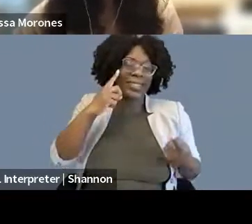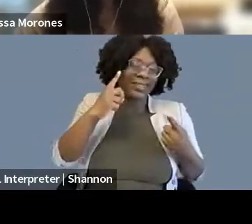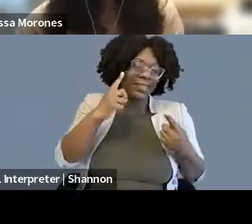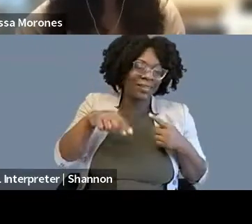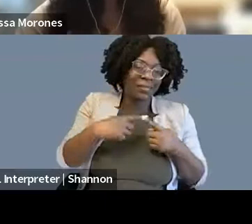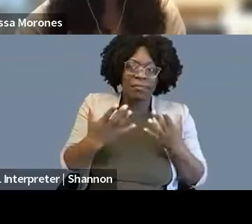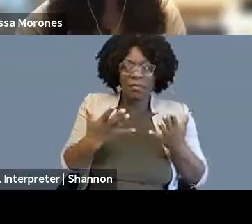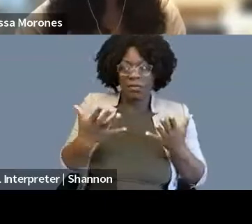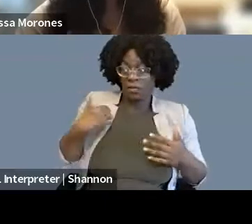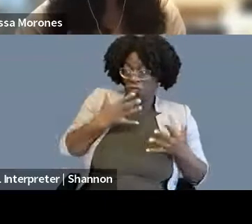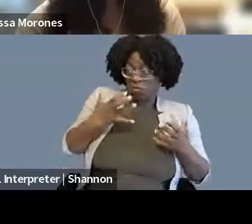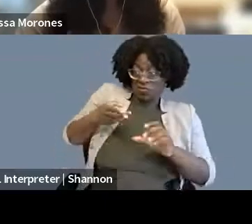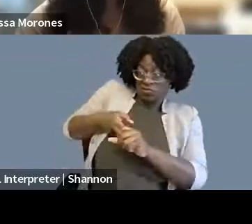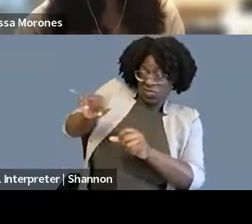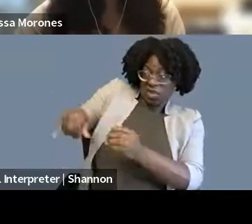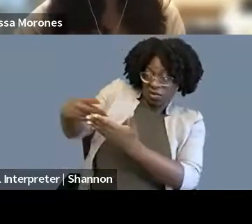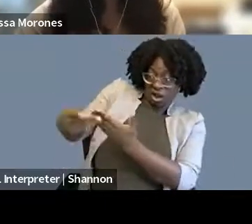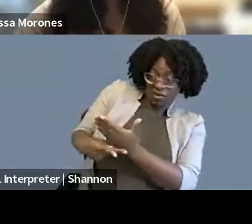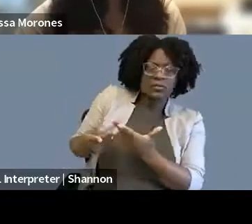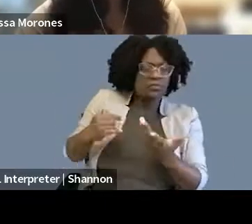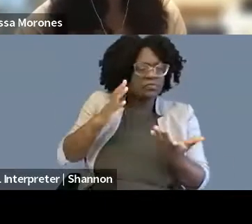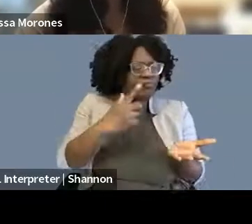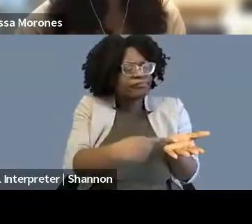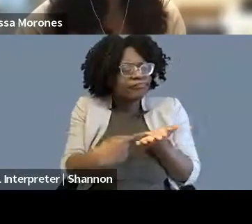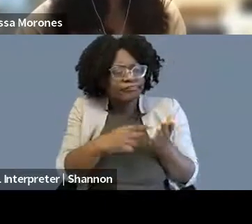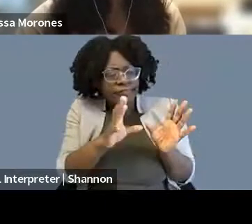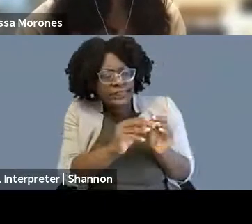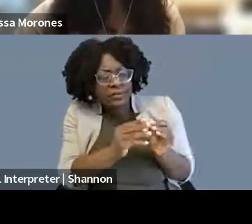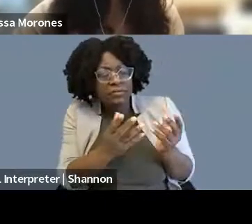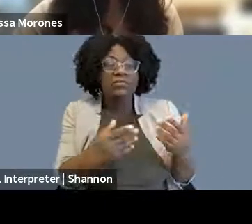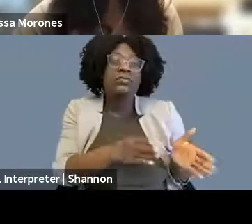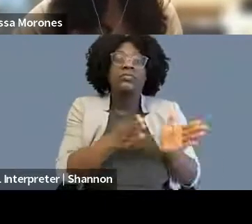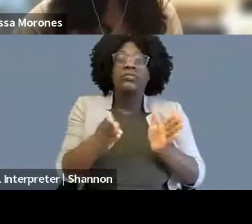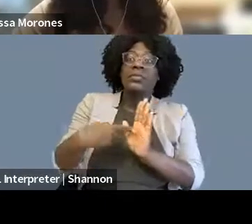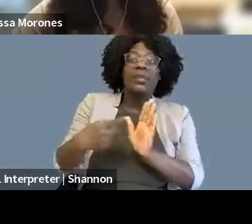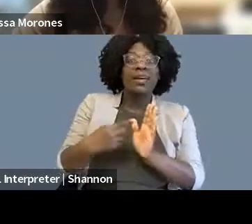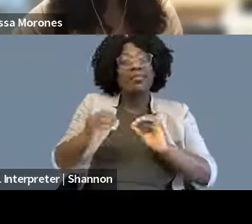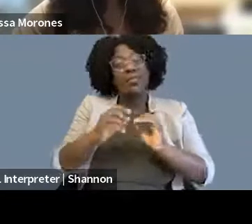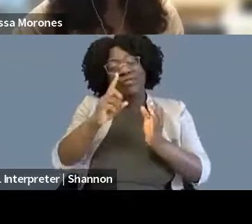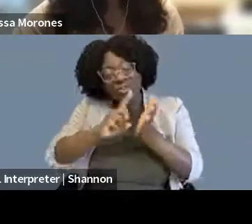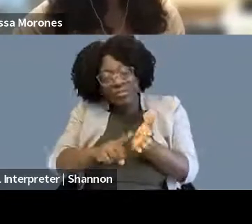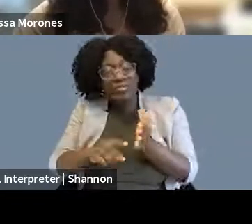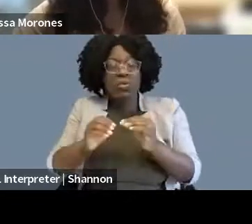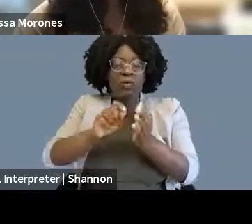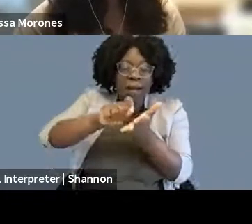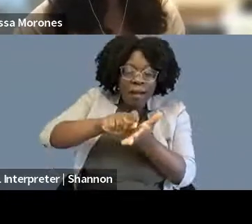And other days, it's just a lot of drafting or a lot of research and writing. We also have a really good externship program,